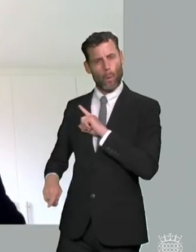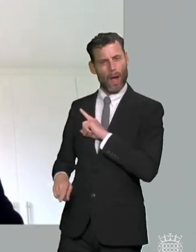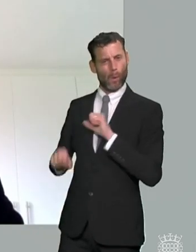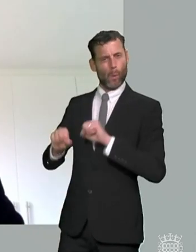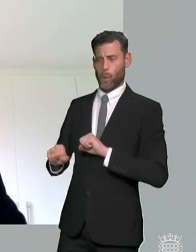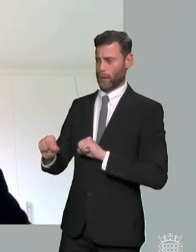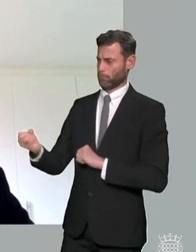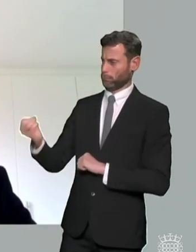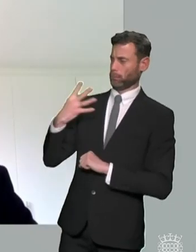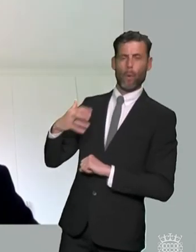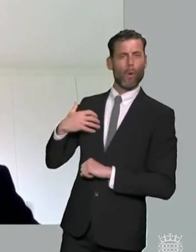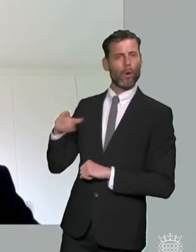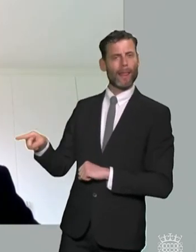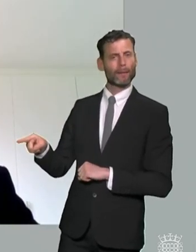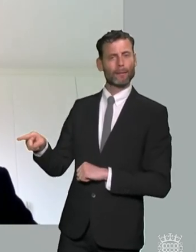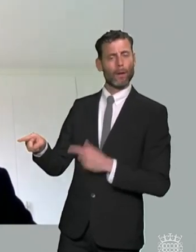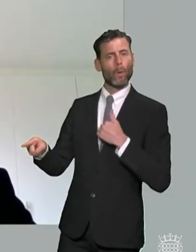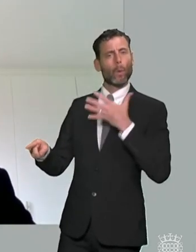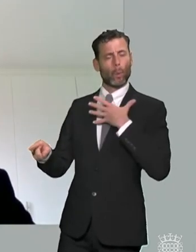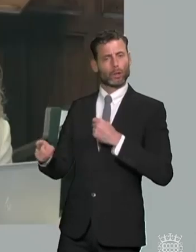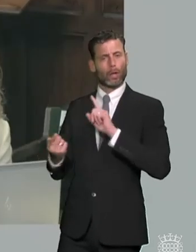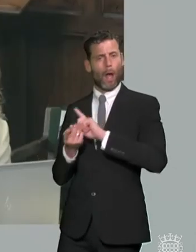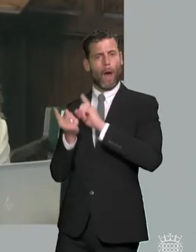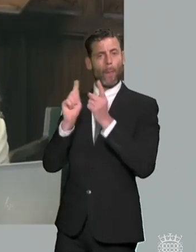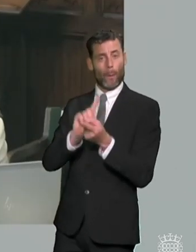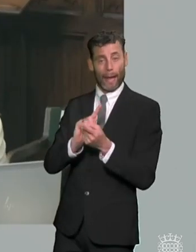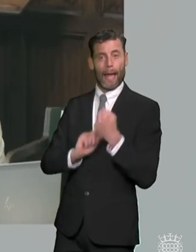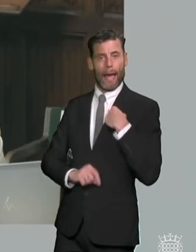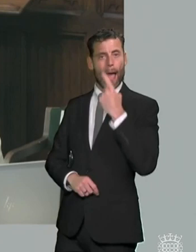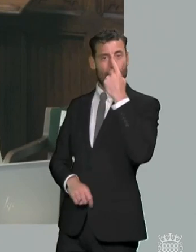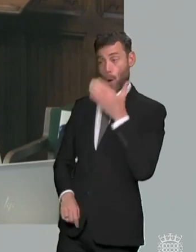and it might well be one that would be appropriate here thanks mike thanks panel some more questions